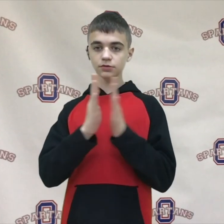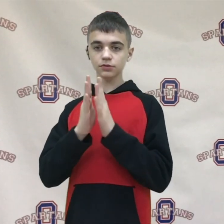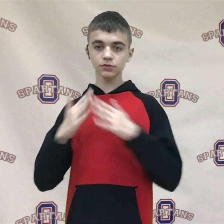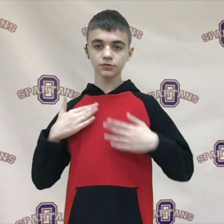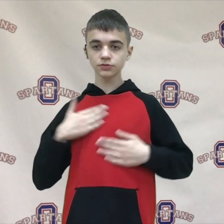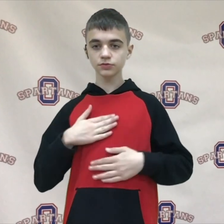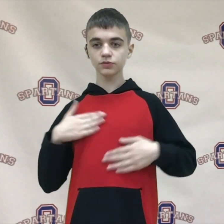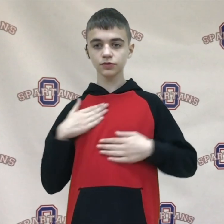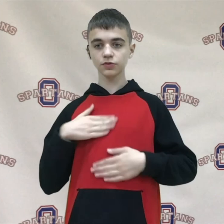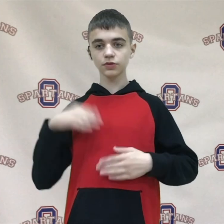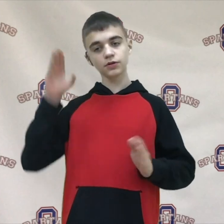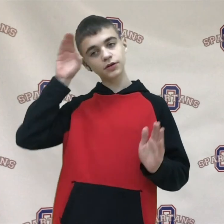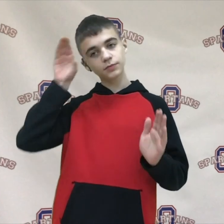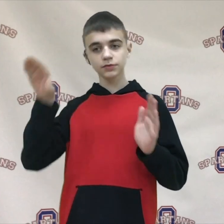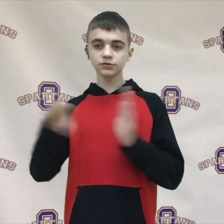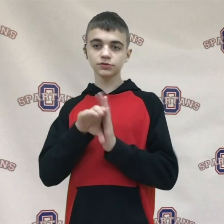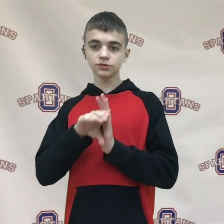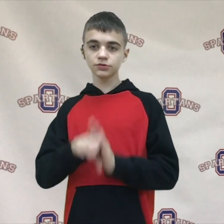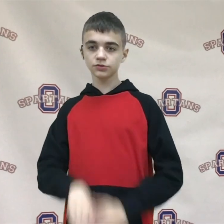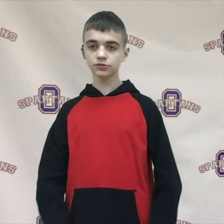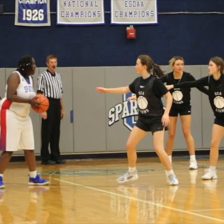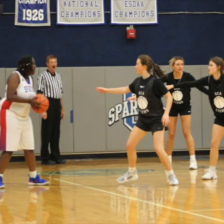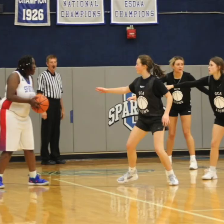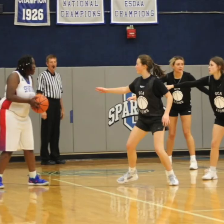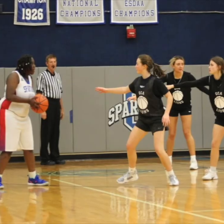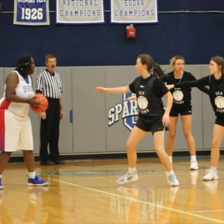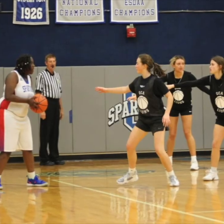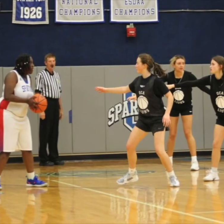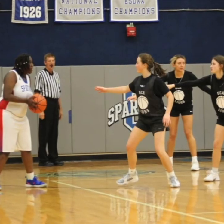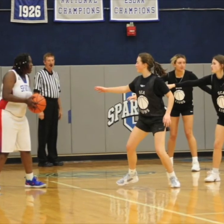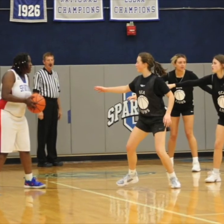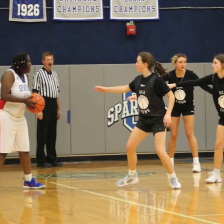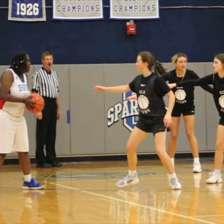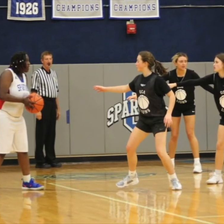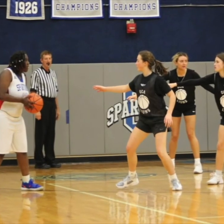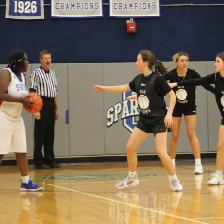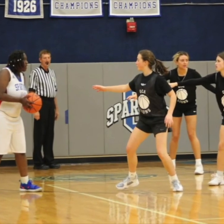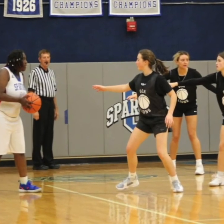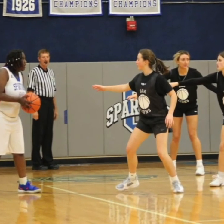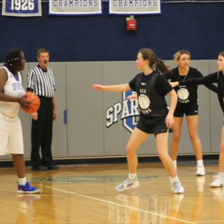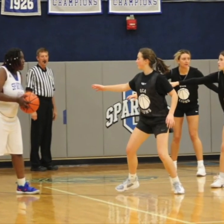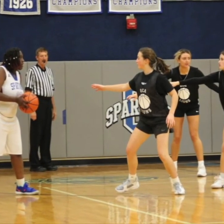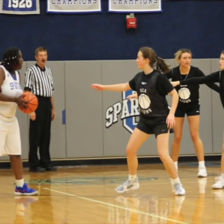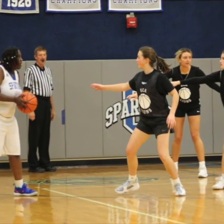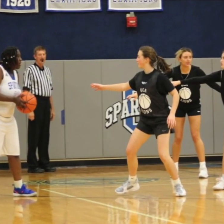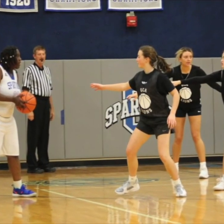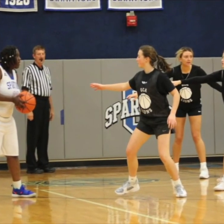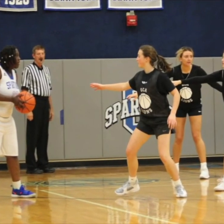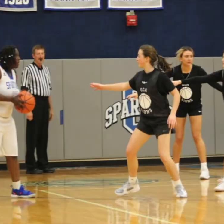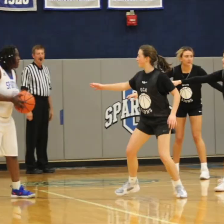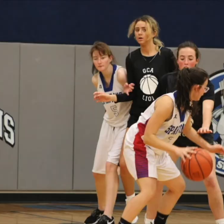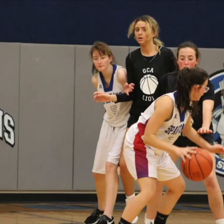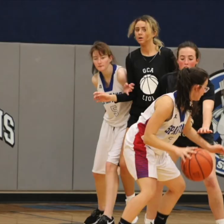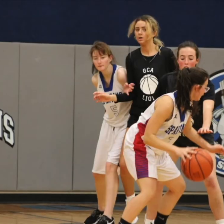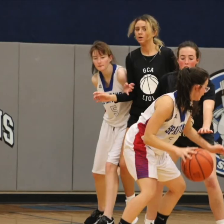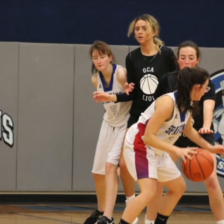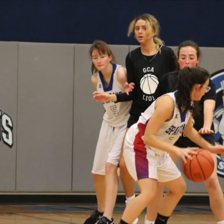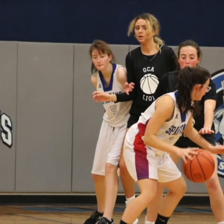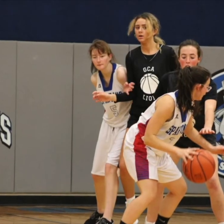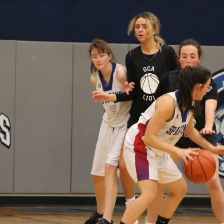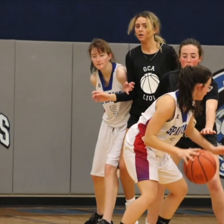Last week's girls basketball scrimmage was very fun! Here are some pictures.